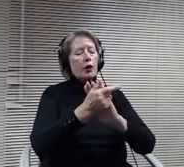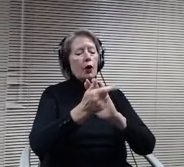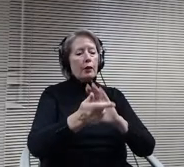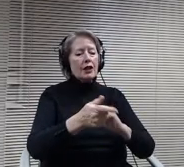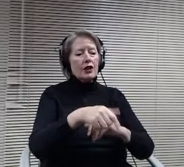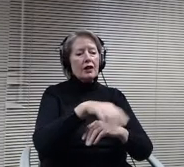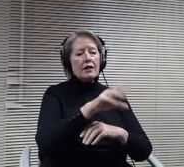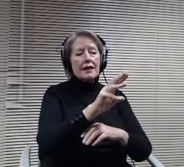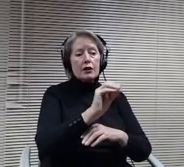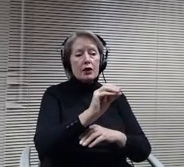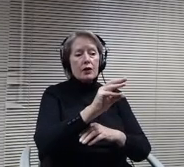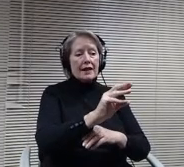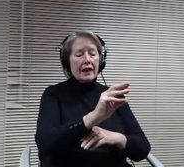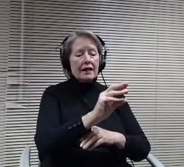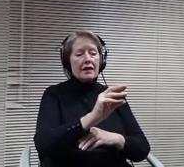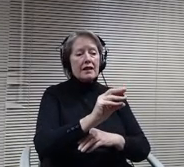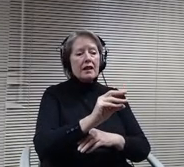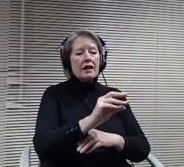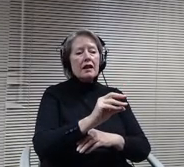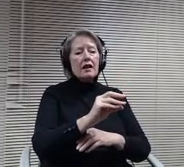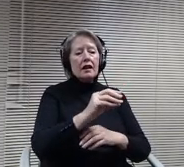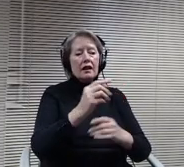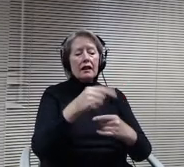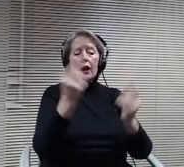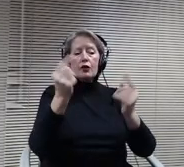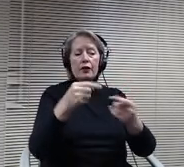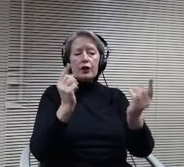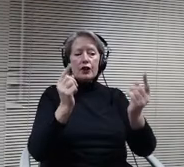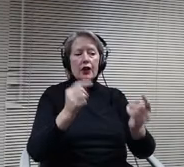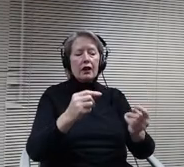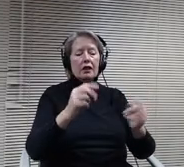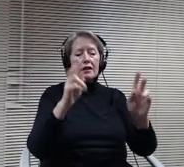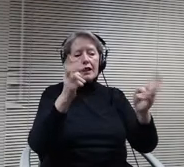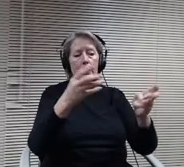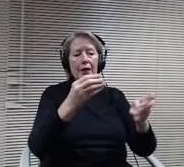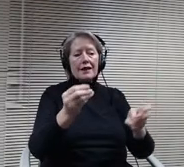materials. My main concern with the current bullying policy is